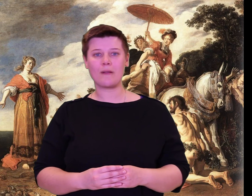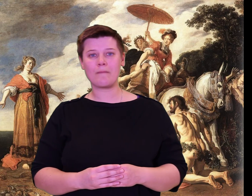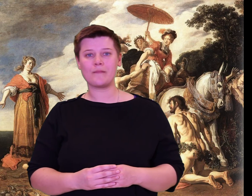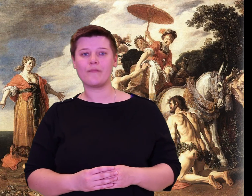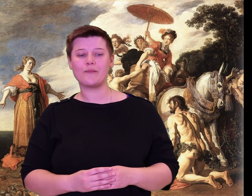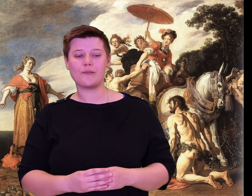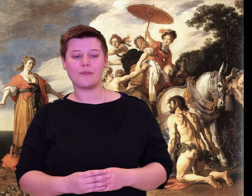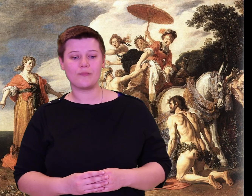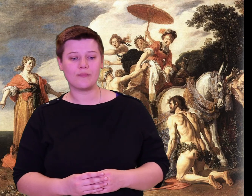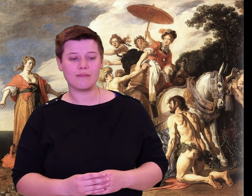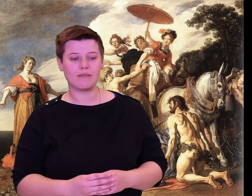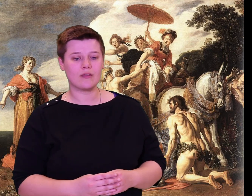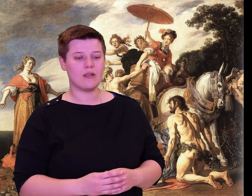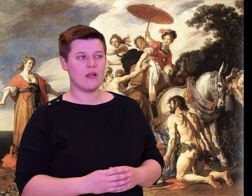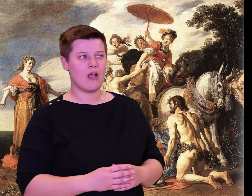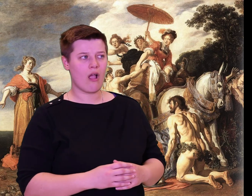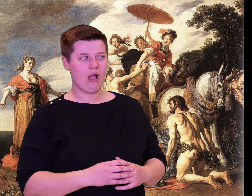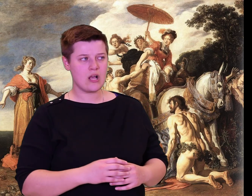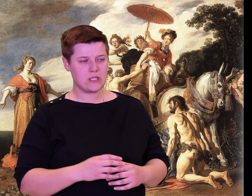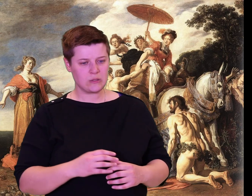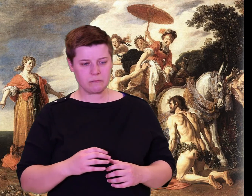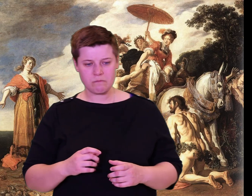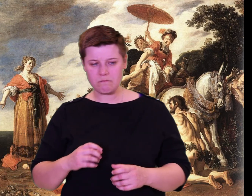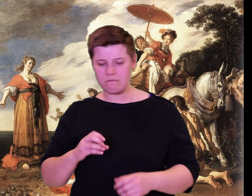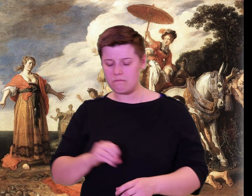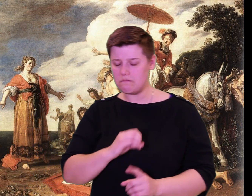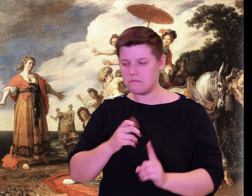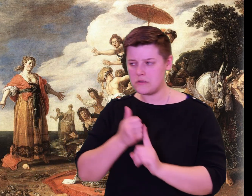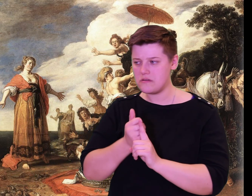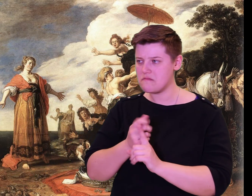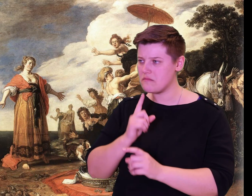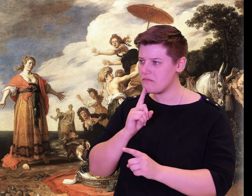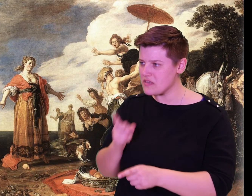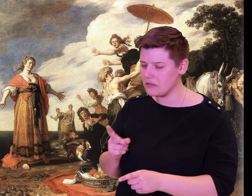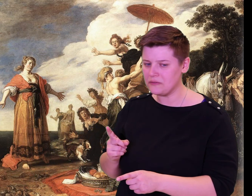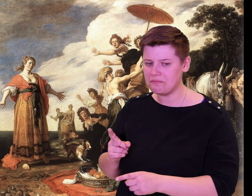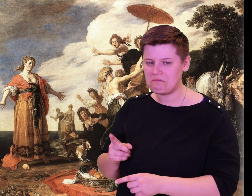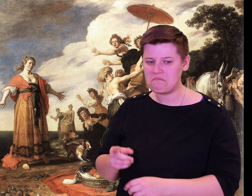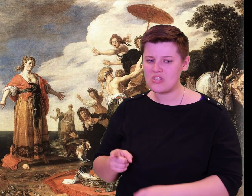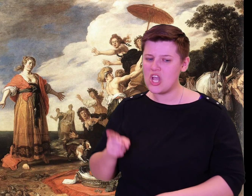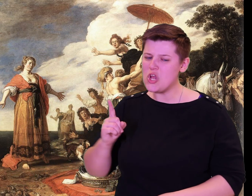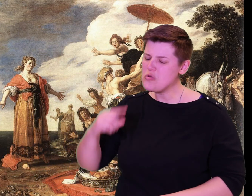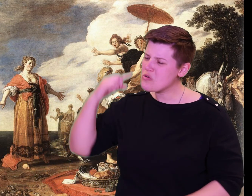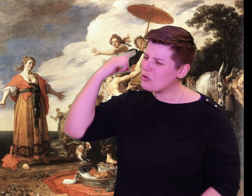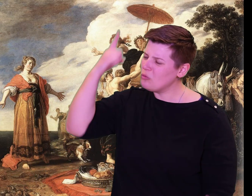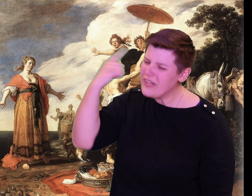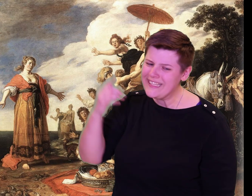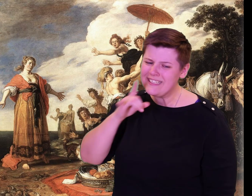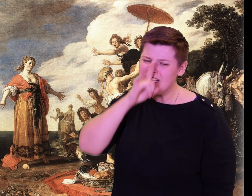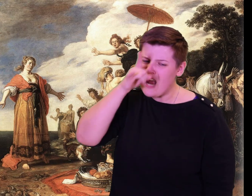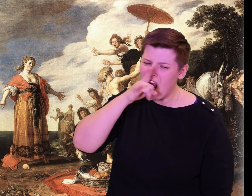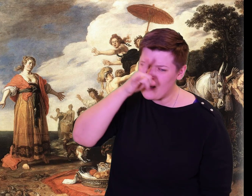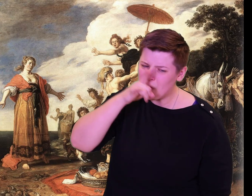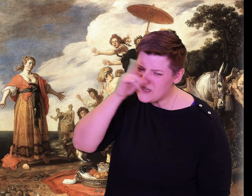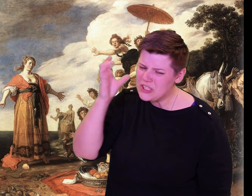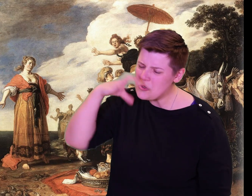With a scowl he answered, "What crazed arrogance from you, you stranger!